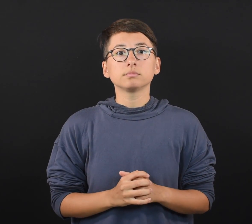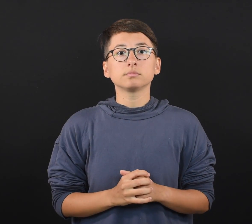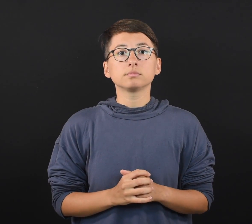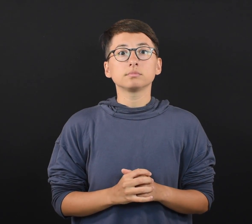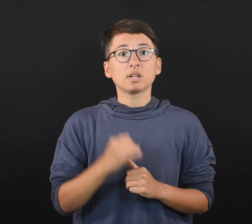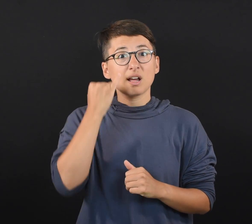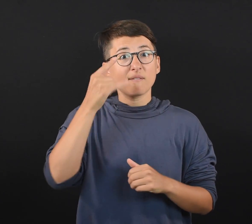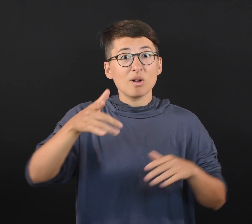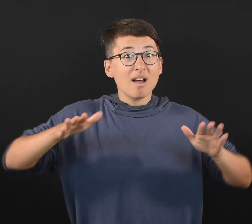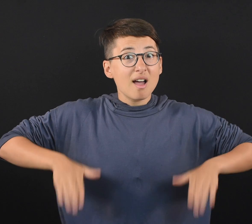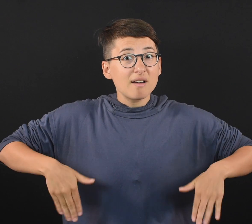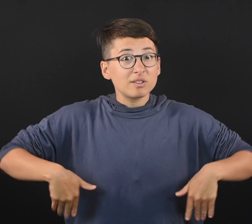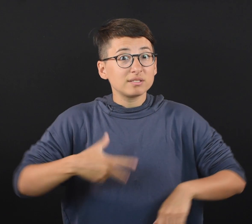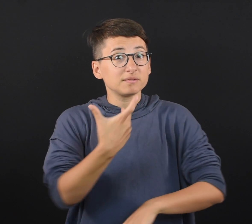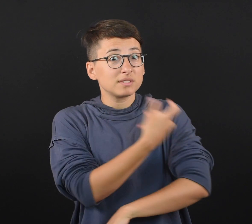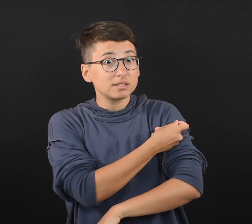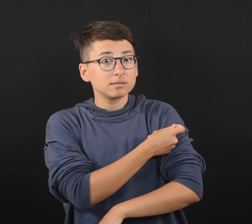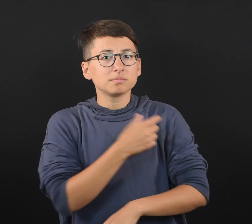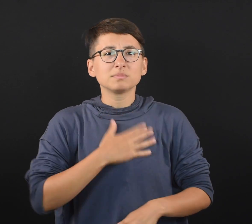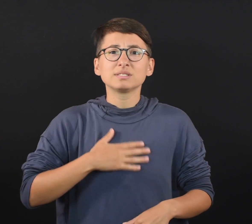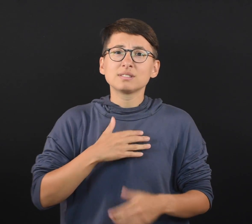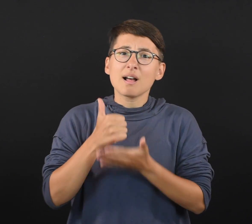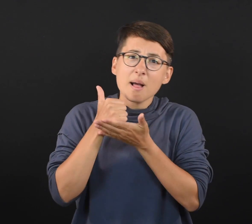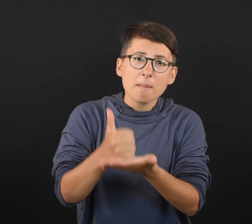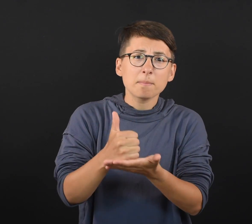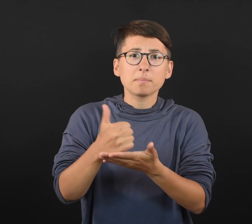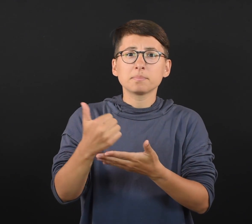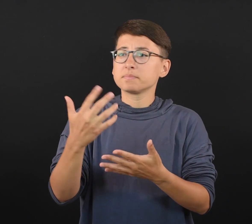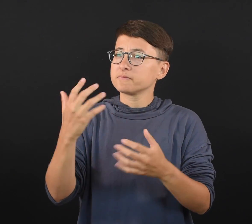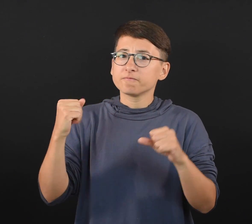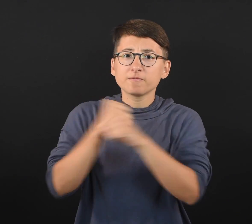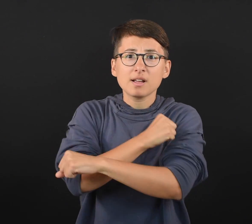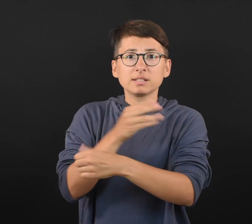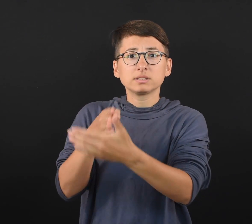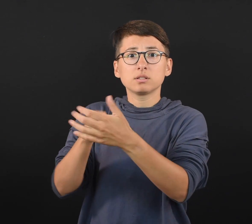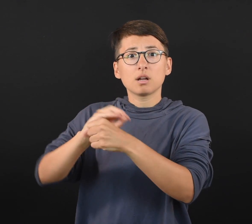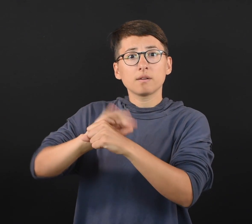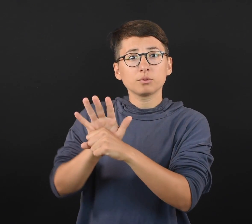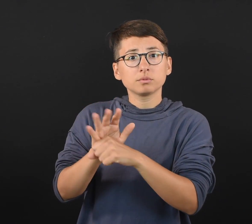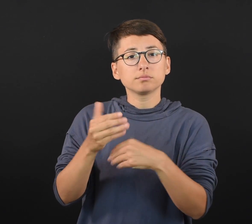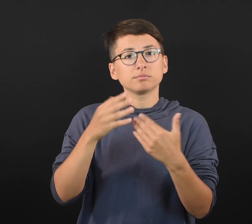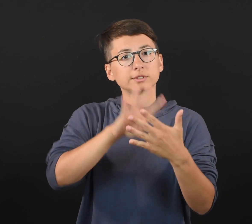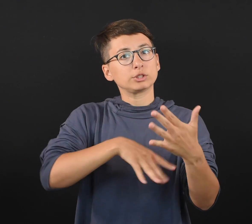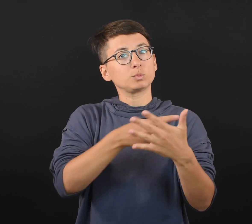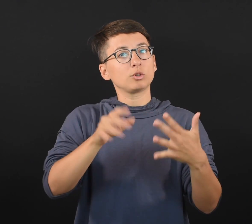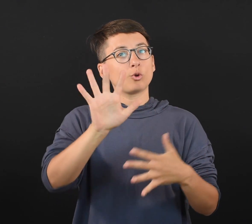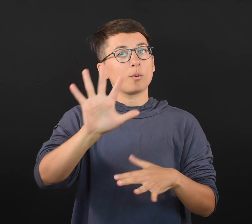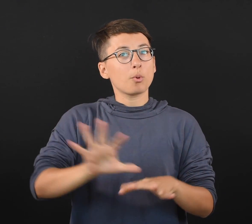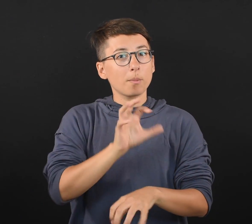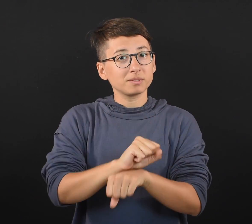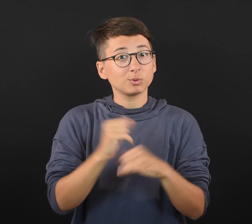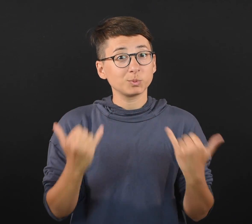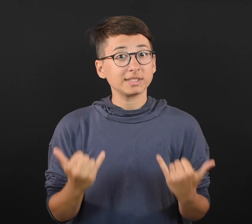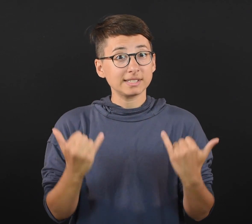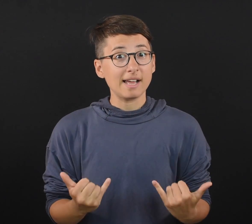If you are not yet vaccinated, please help in the fight against COVID-19 and schedule your appointment today: